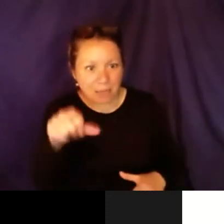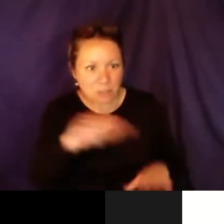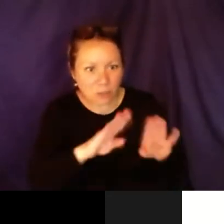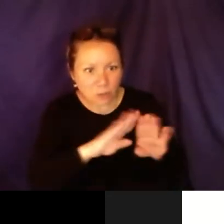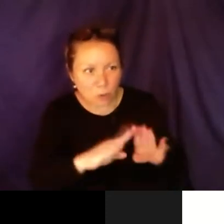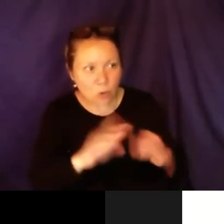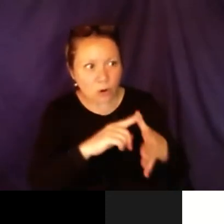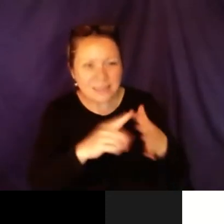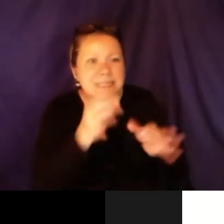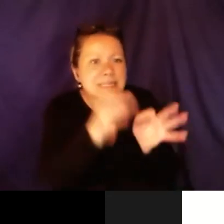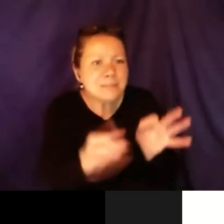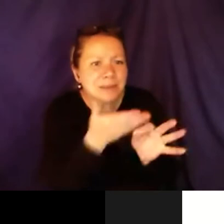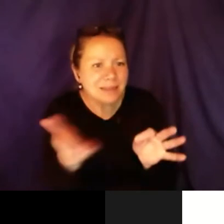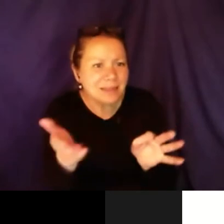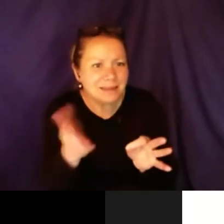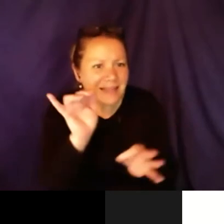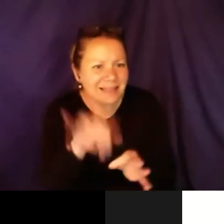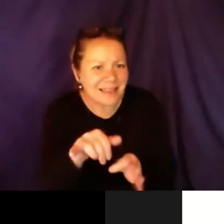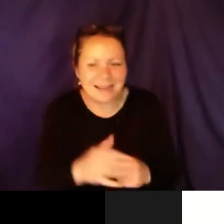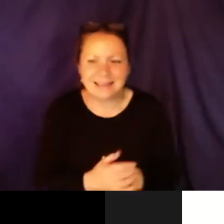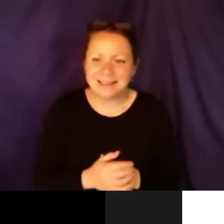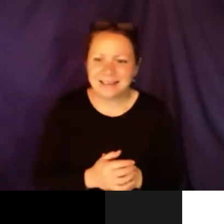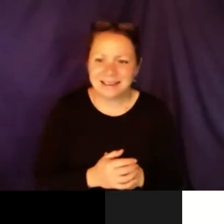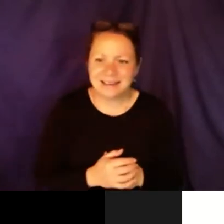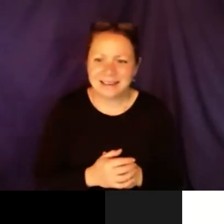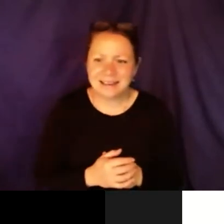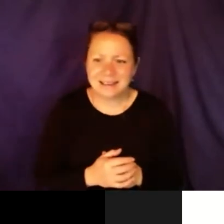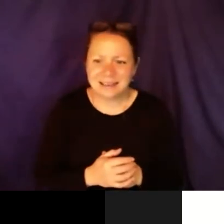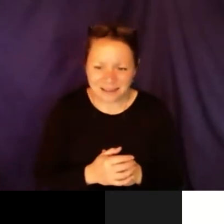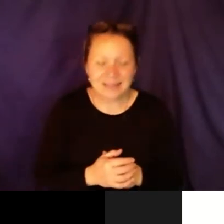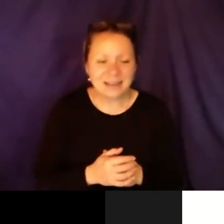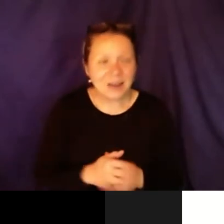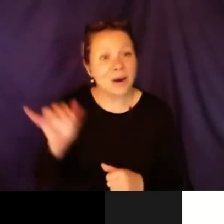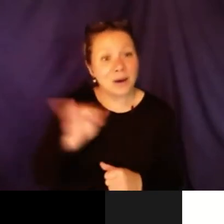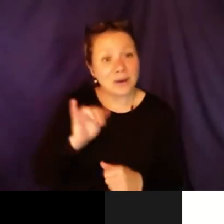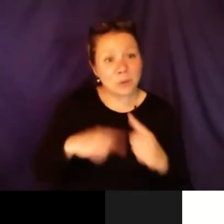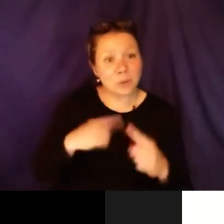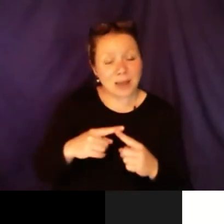when I came as a 7th grader, I had to have meetings about I need